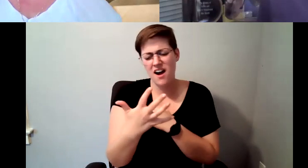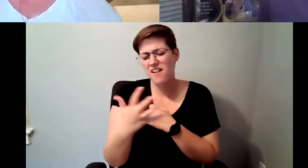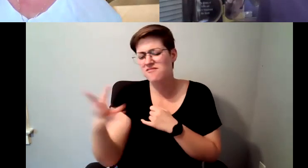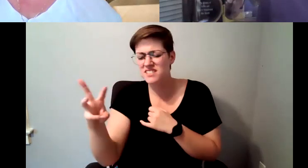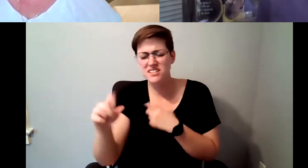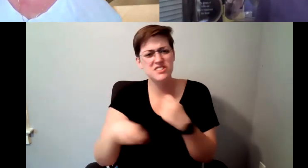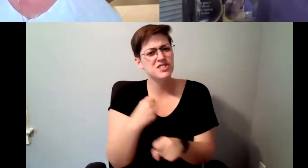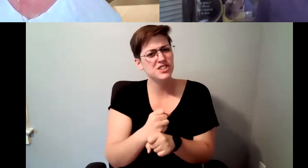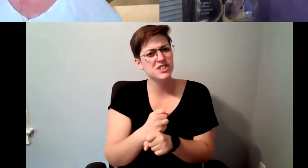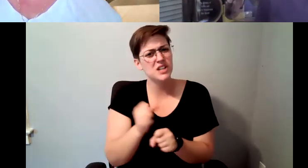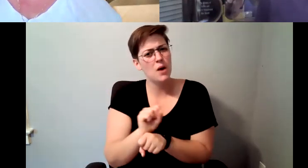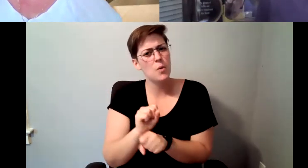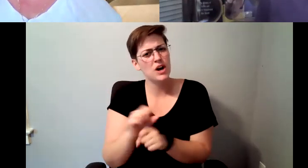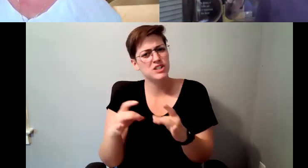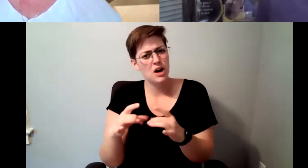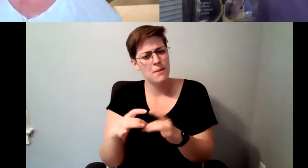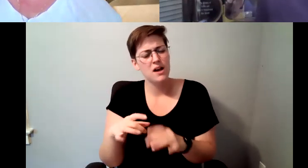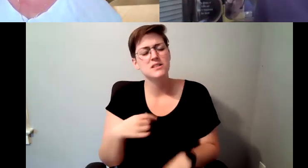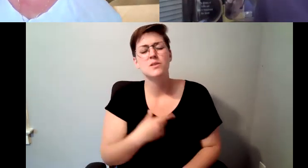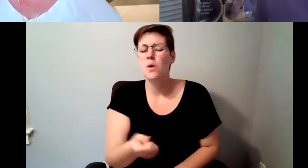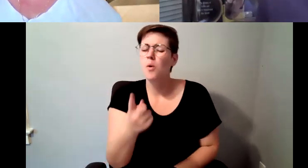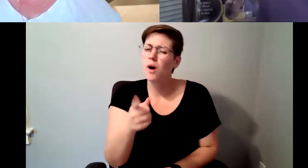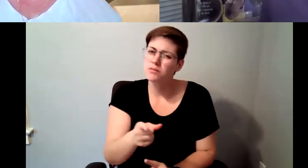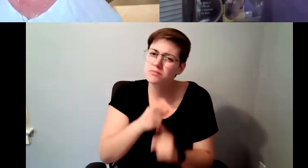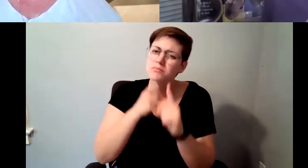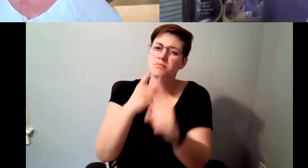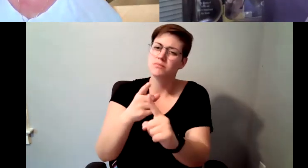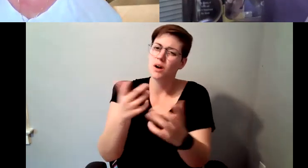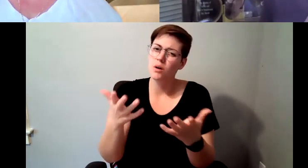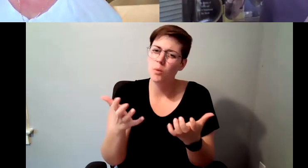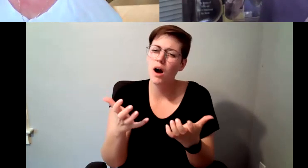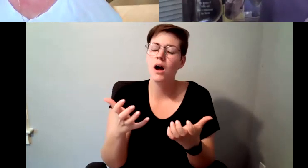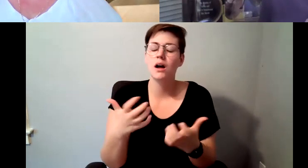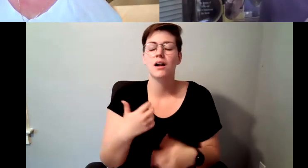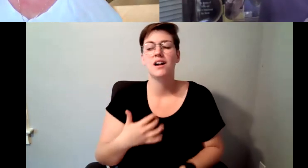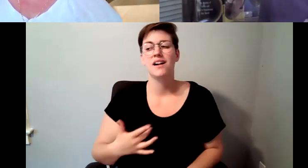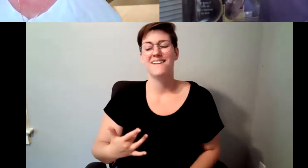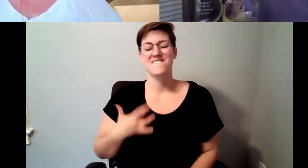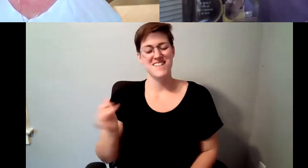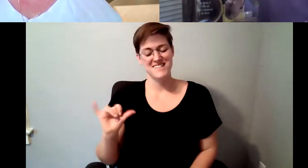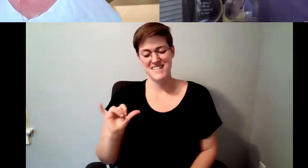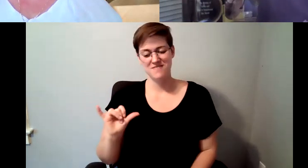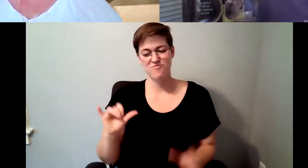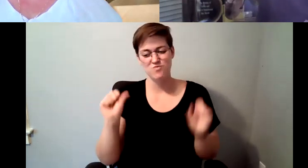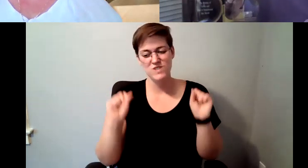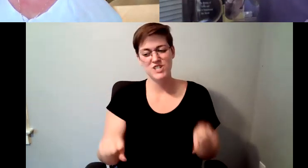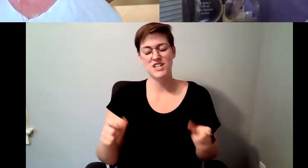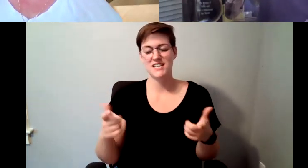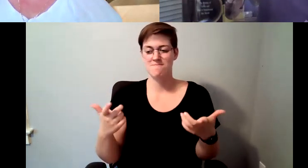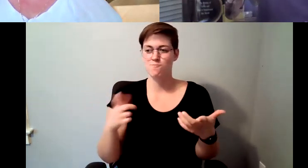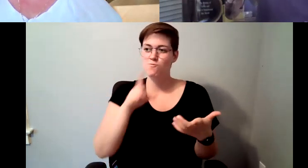D. Major Cohen: We had an opportunity to celebrate the role of the barista in a larger way.